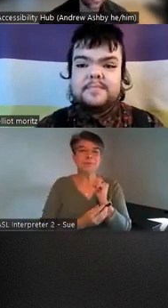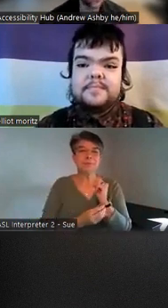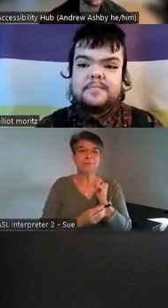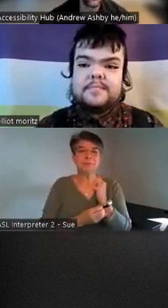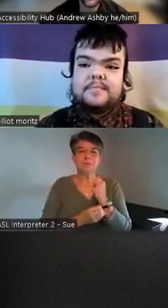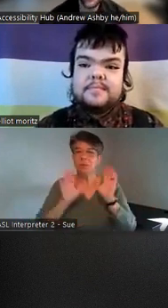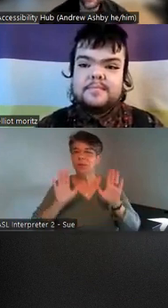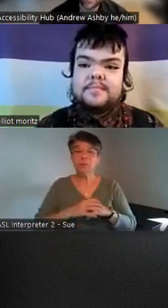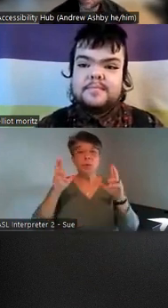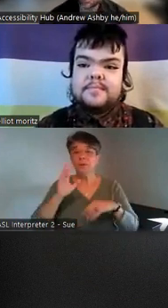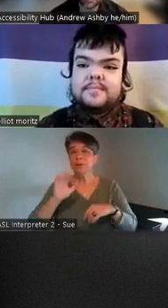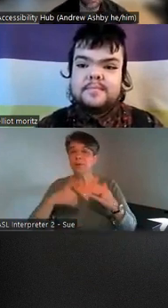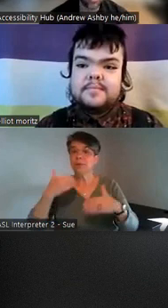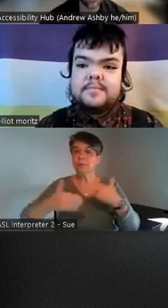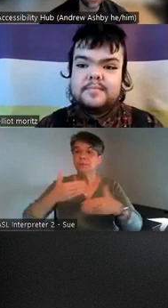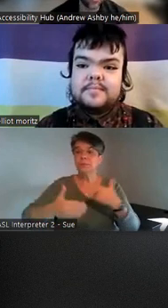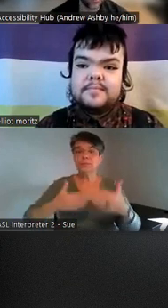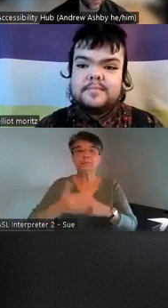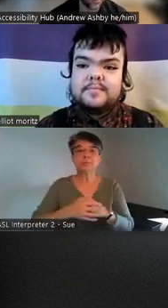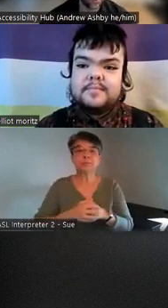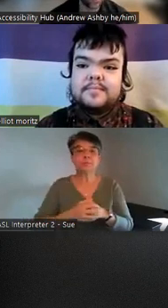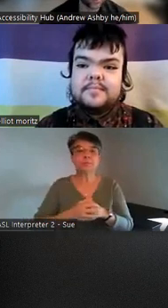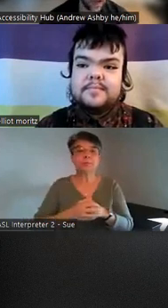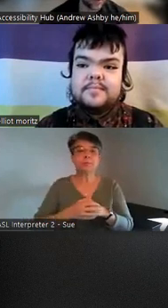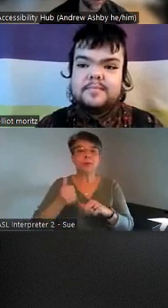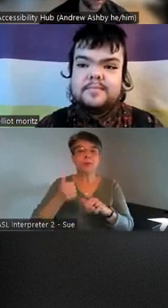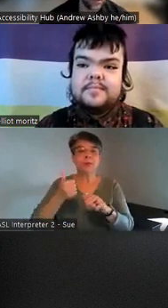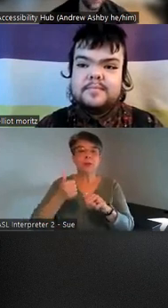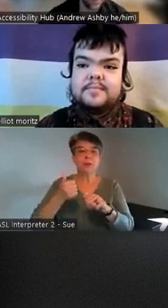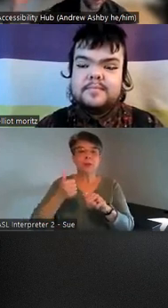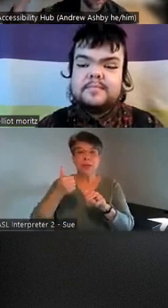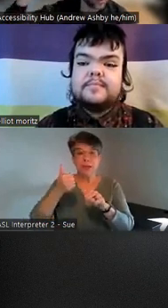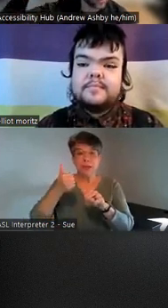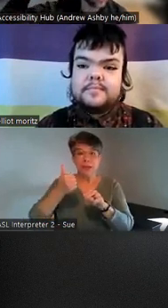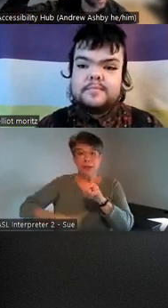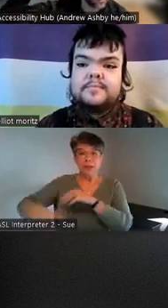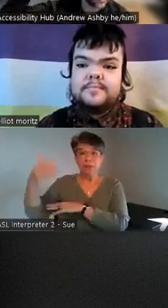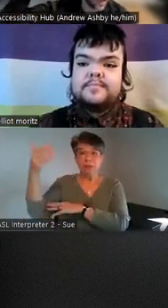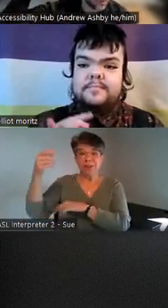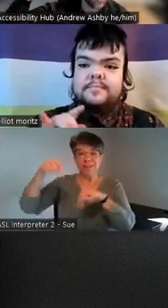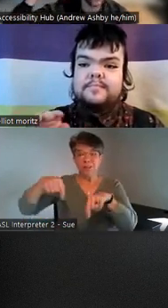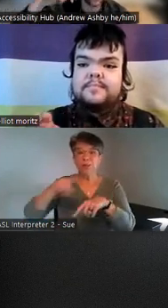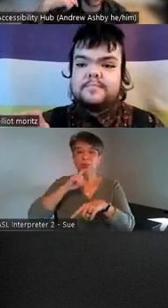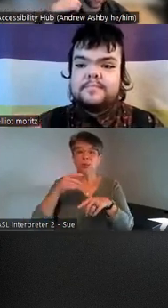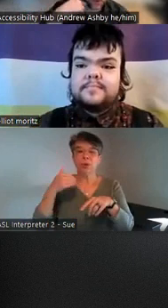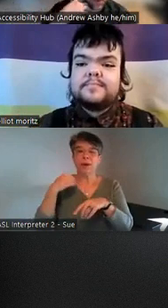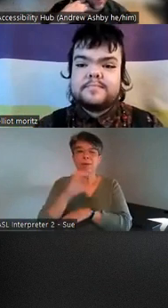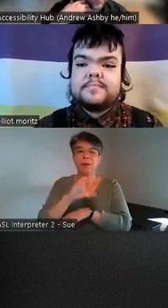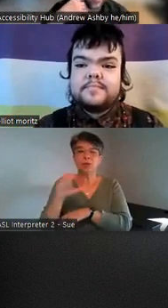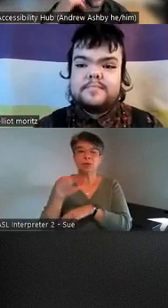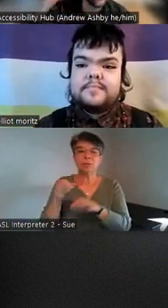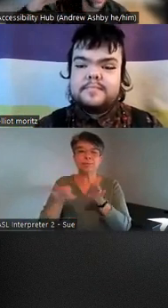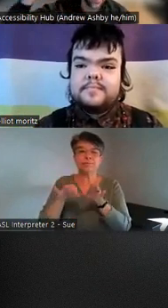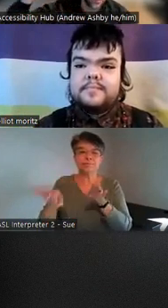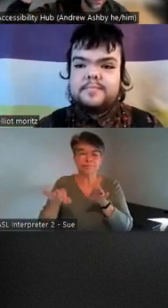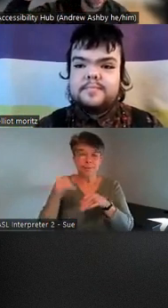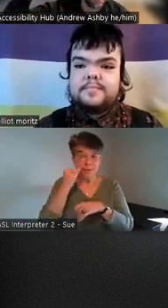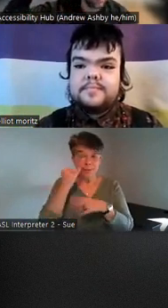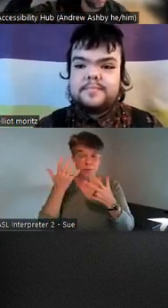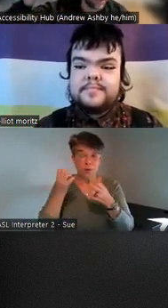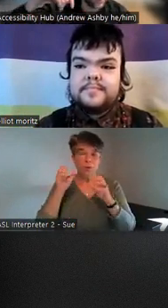questions the session is also close captioned you can turn on caption should you require that um by